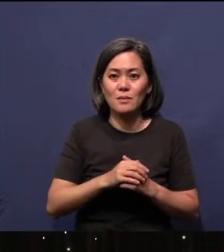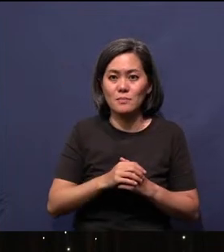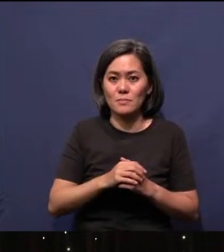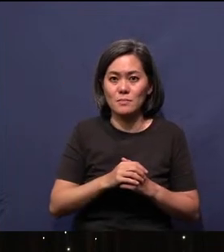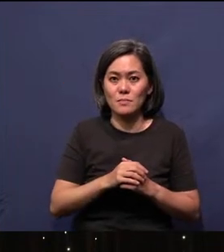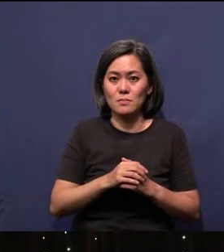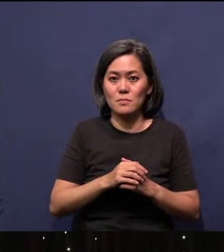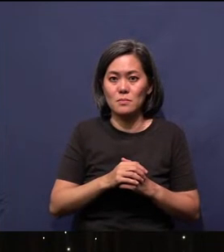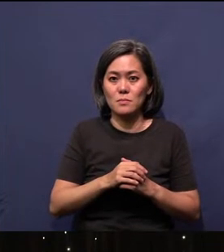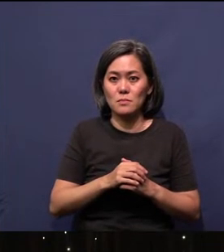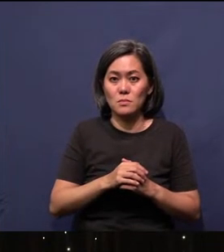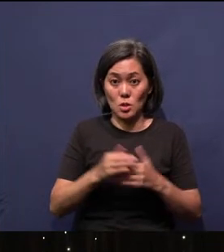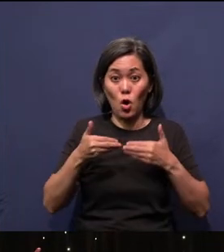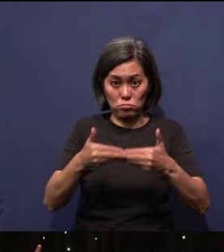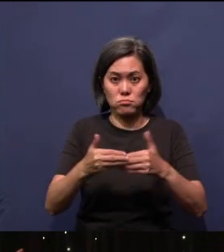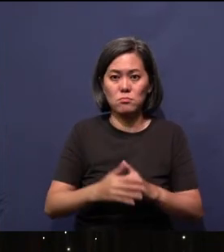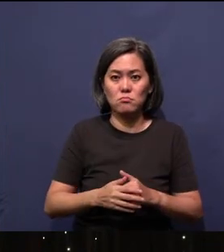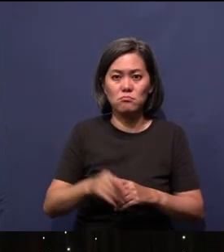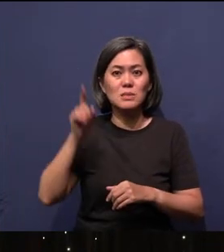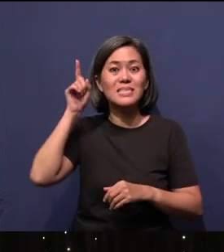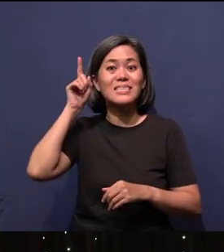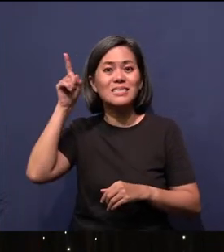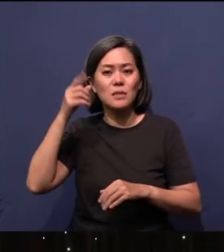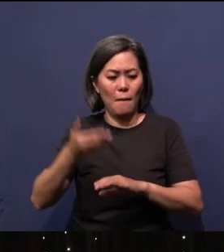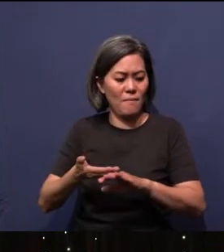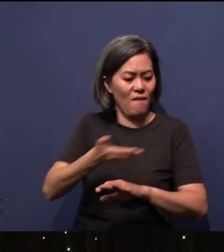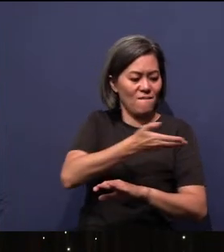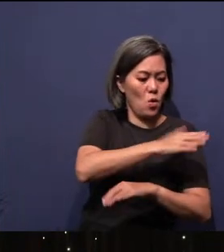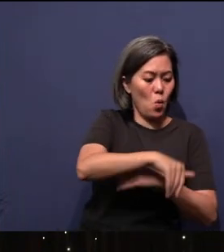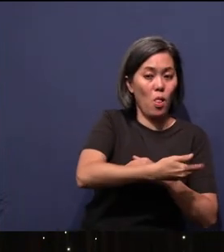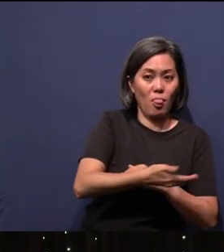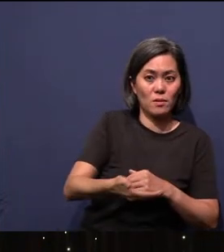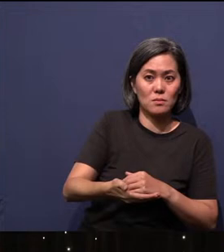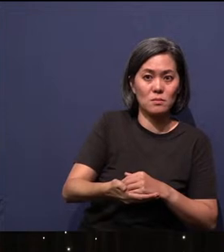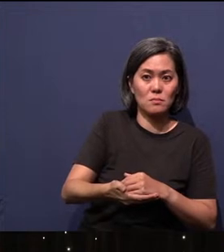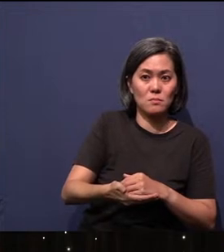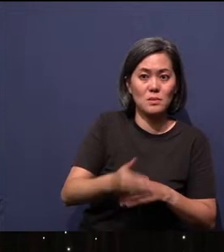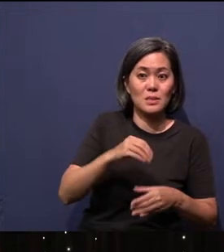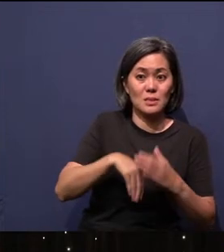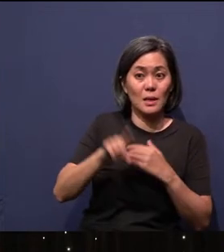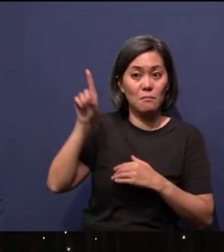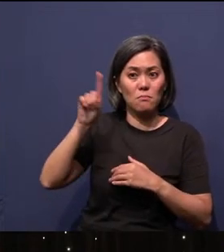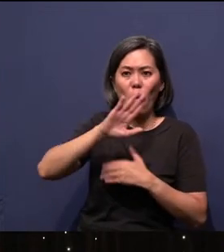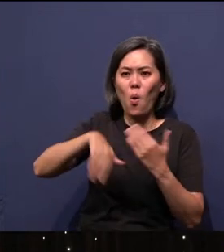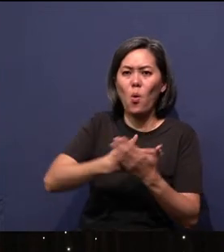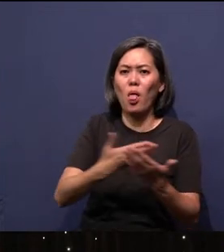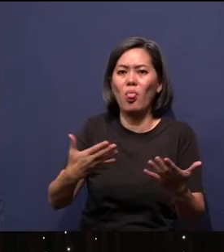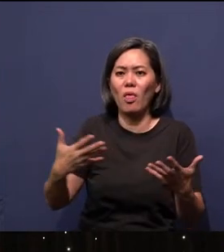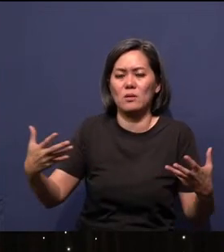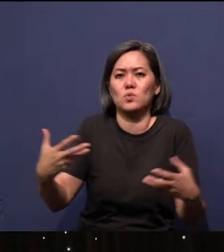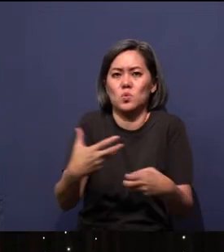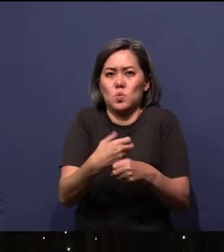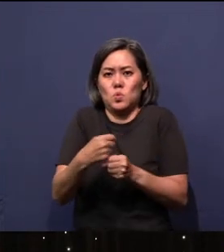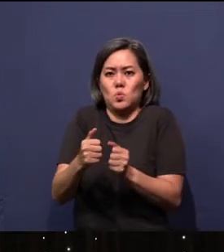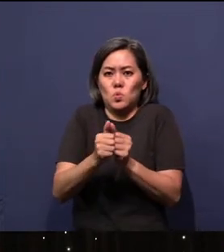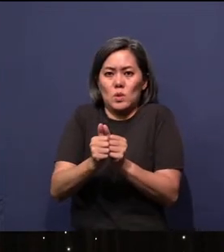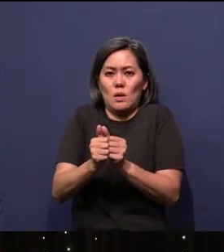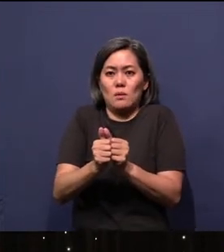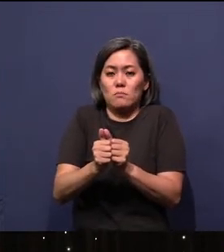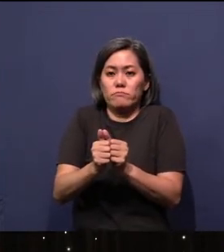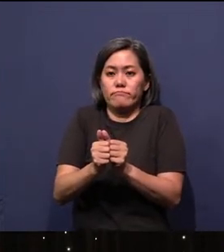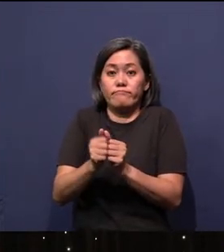and the firstborn from among the dead, so that in everything He might have the supremacy.